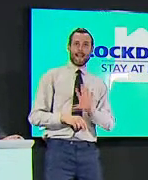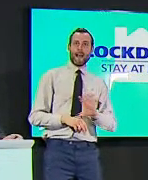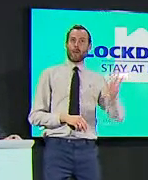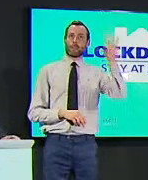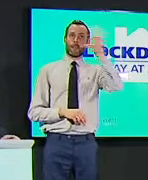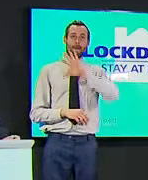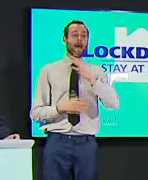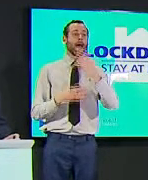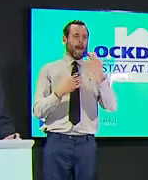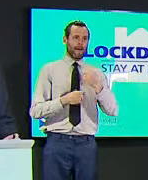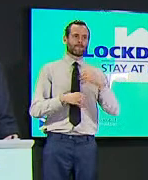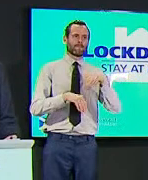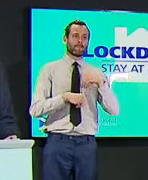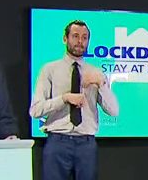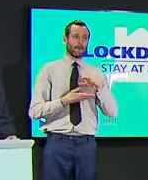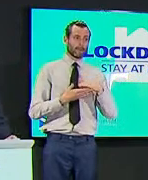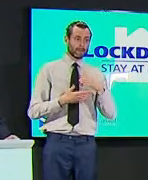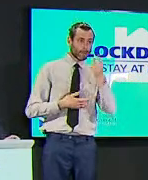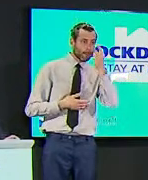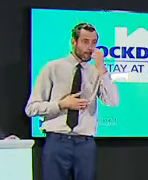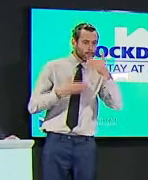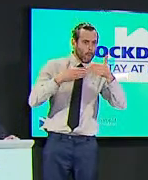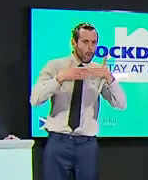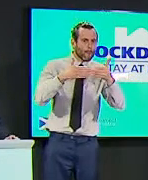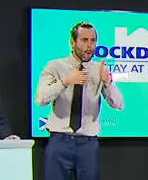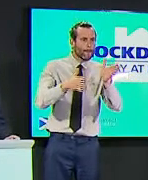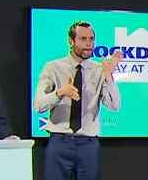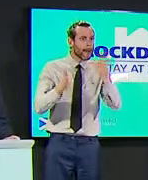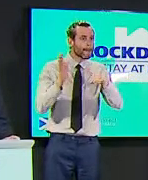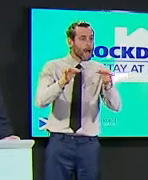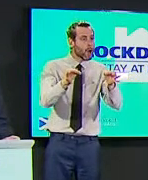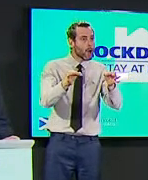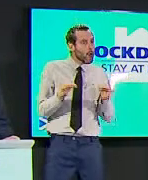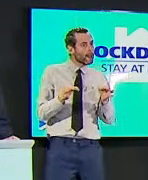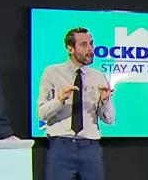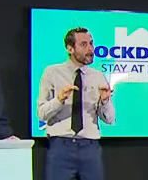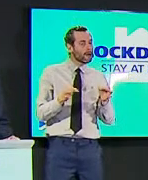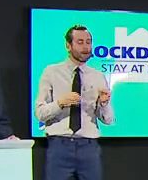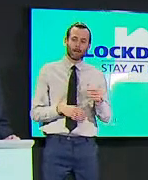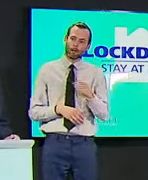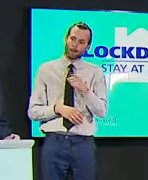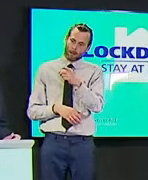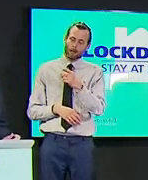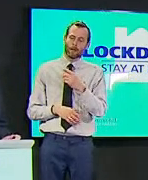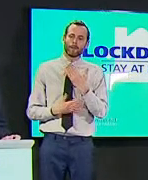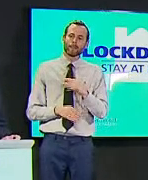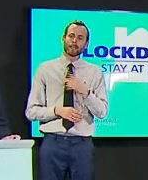um also professor leitch you said yesterday in the covid 19 committee that prevalence has stalled